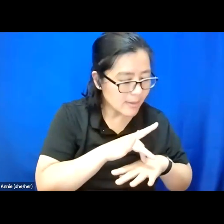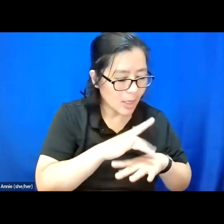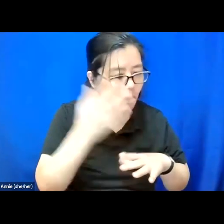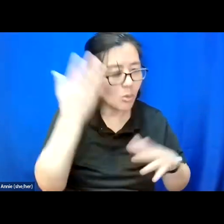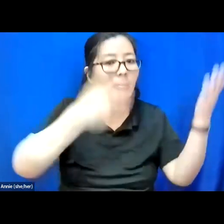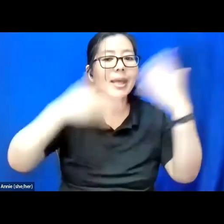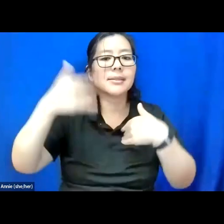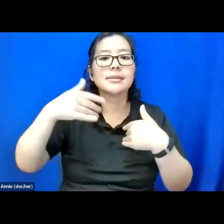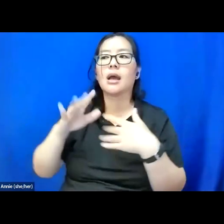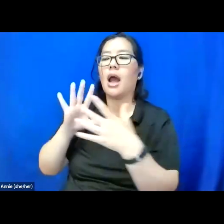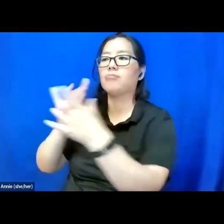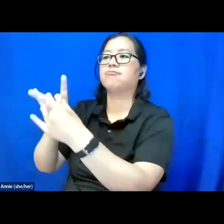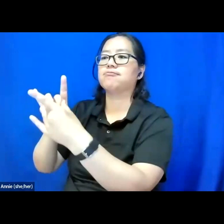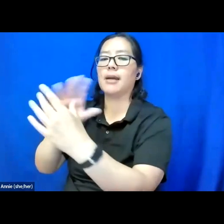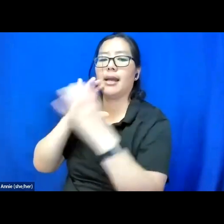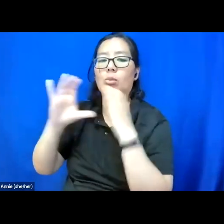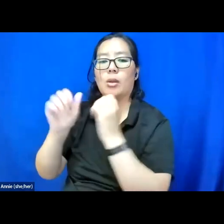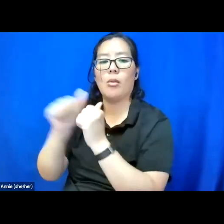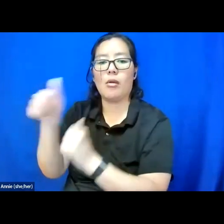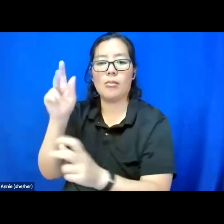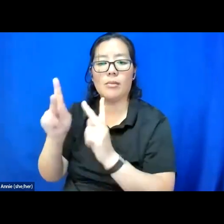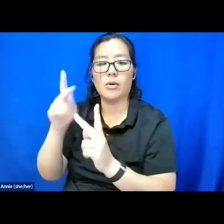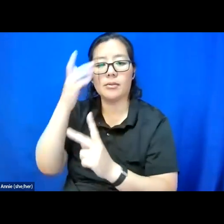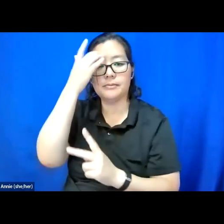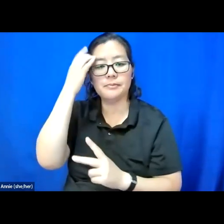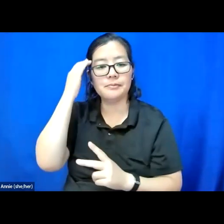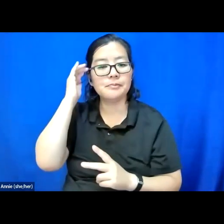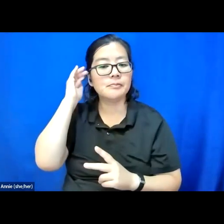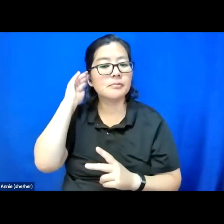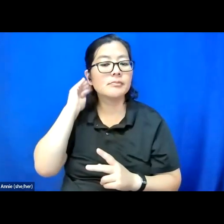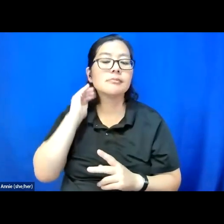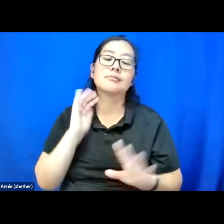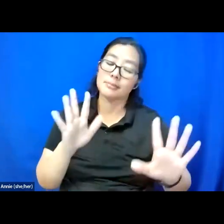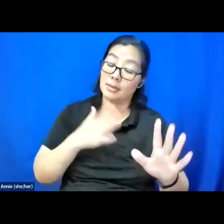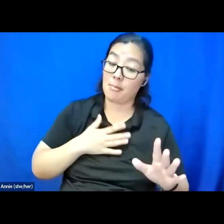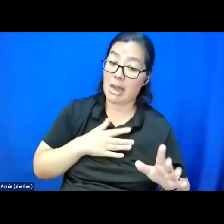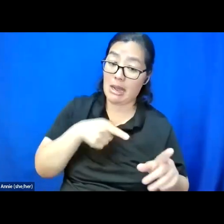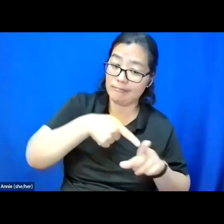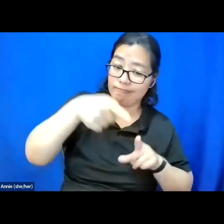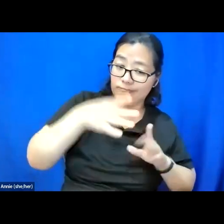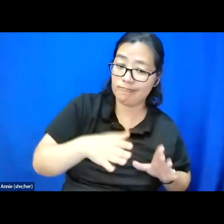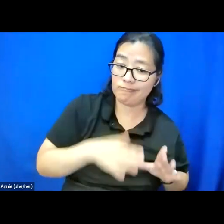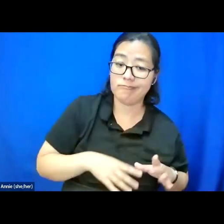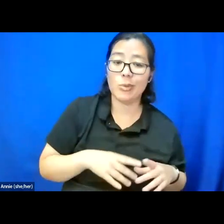This is just from my expertise as somebody who studies communication and understands communication.